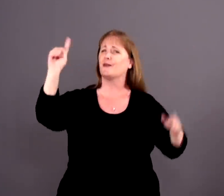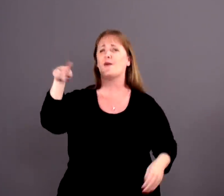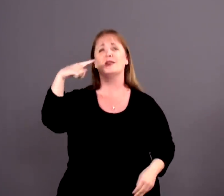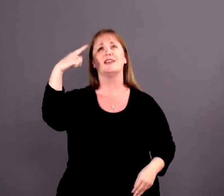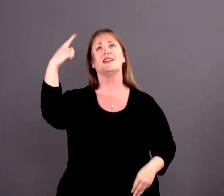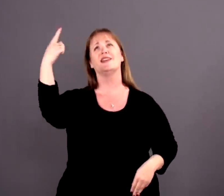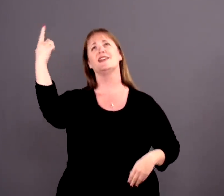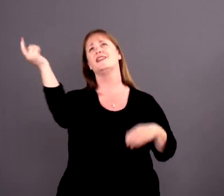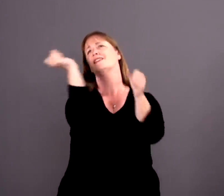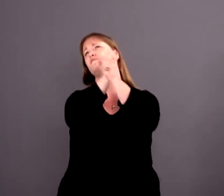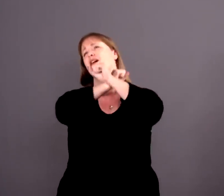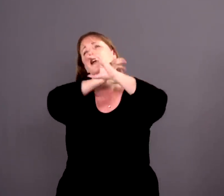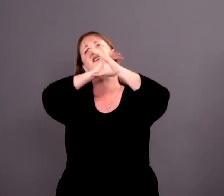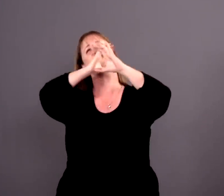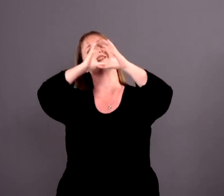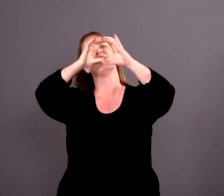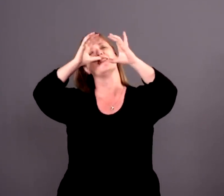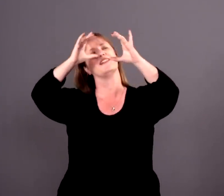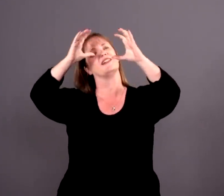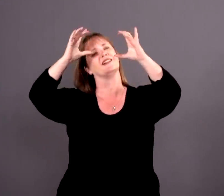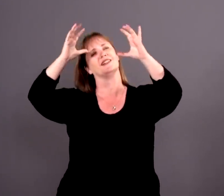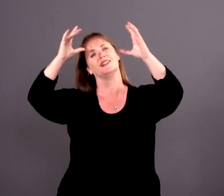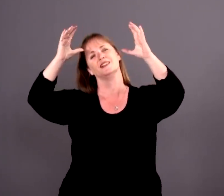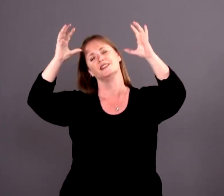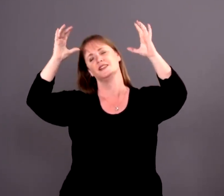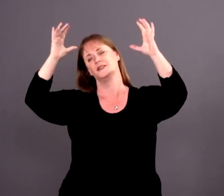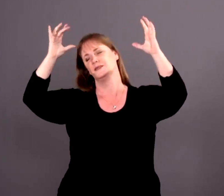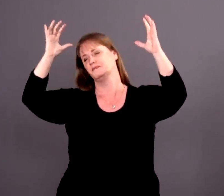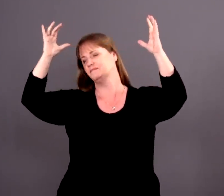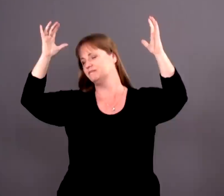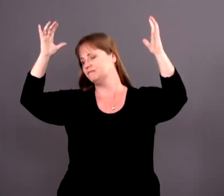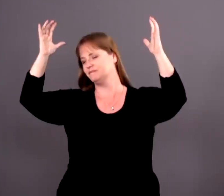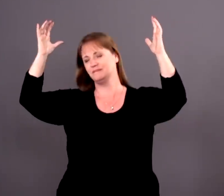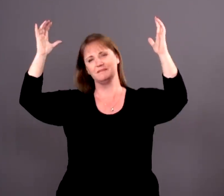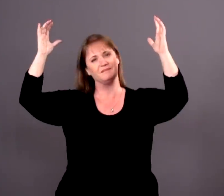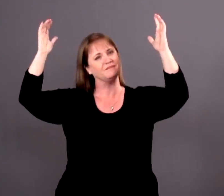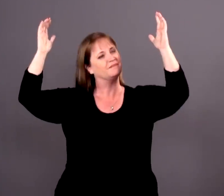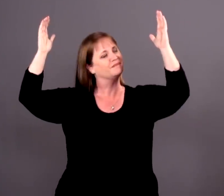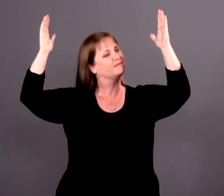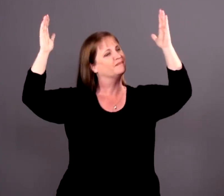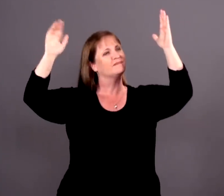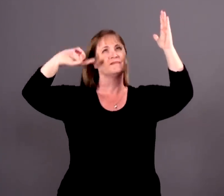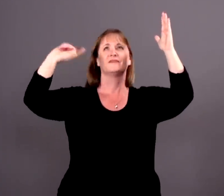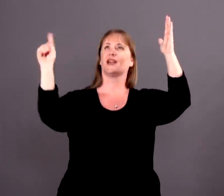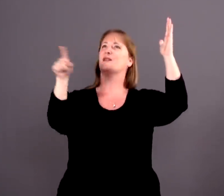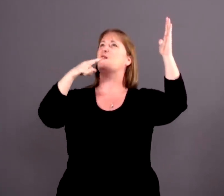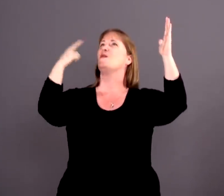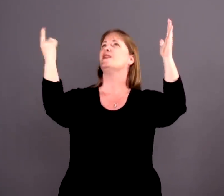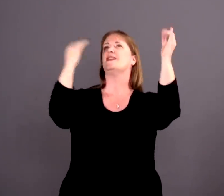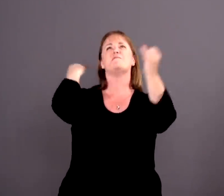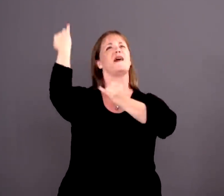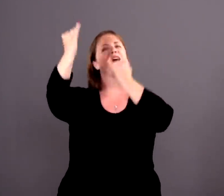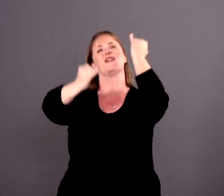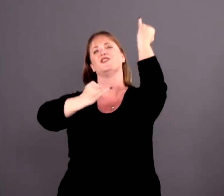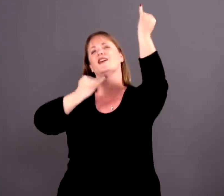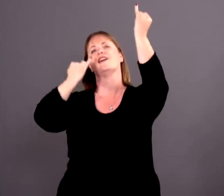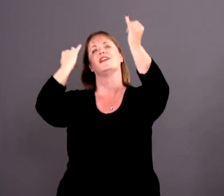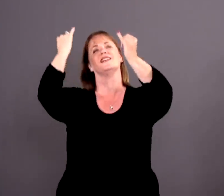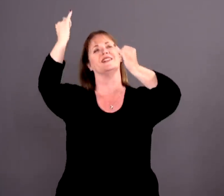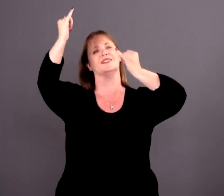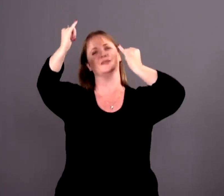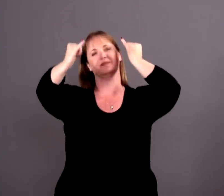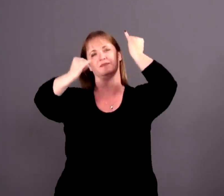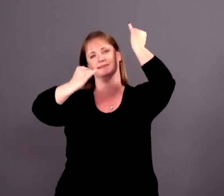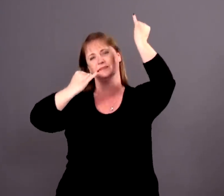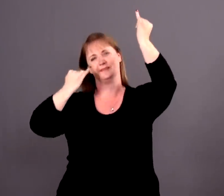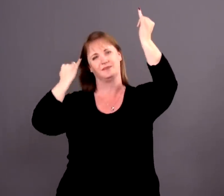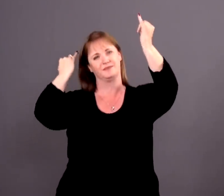I can only imagine